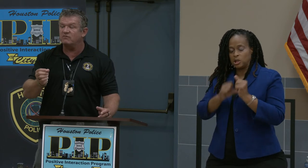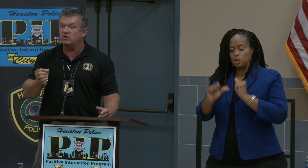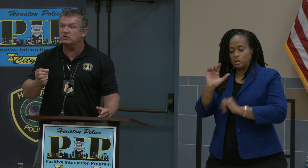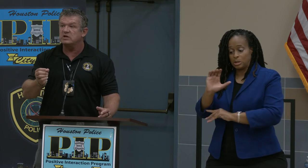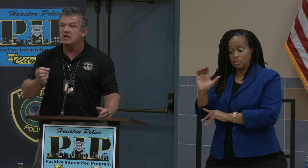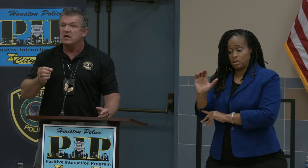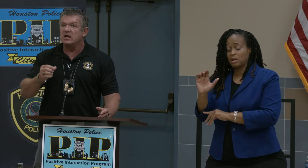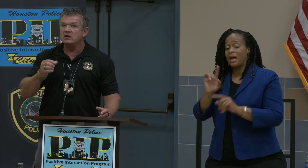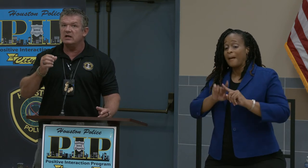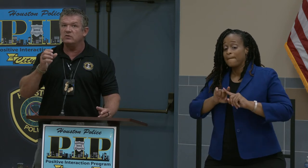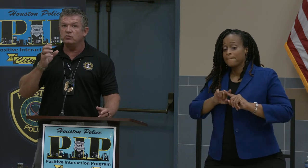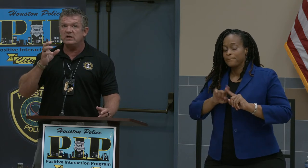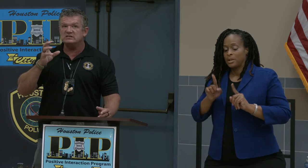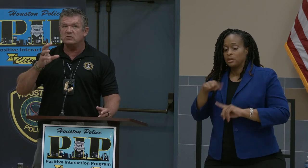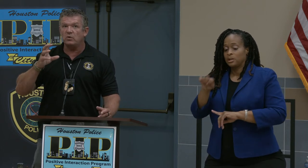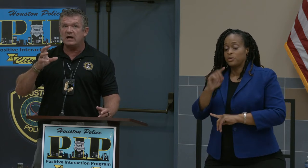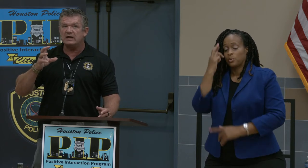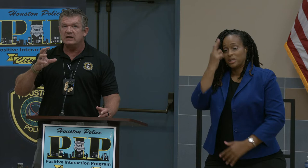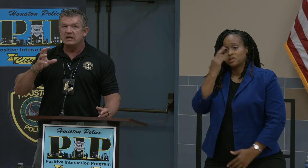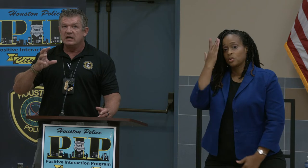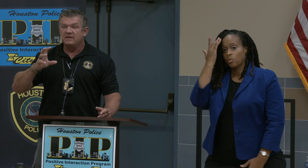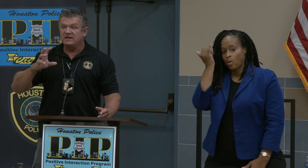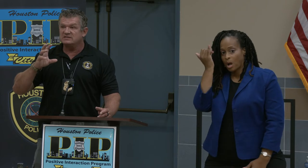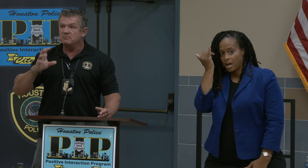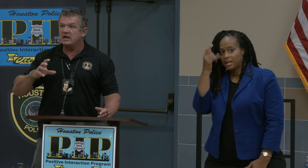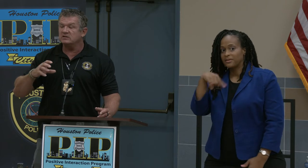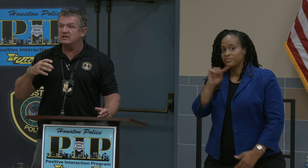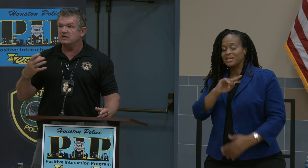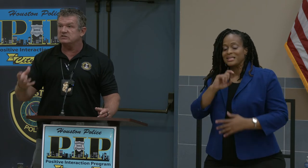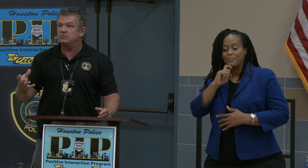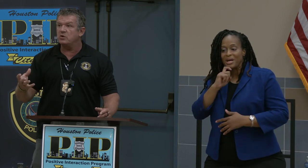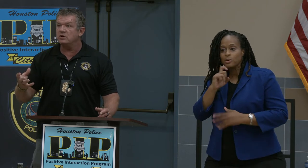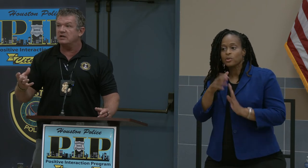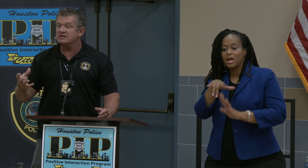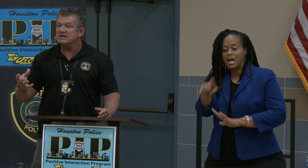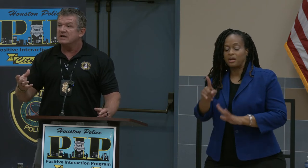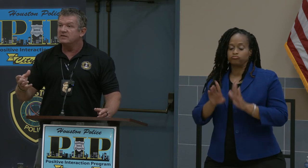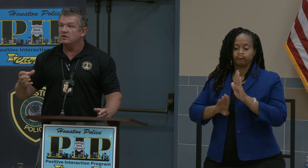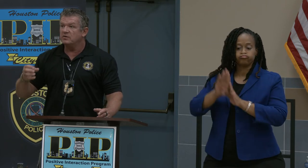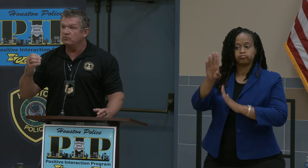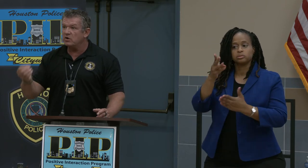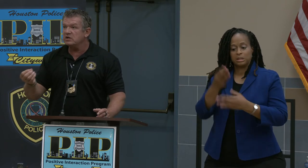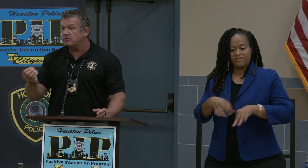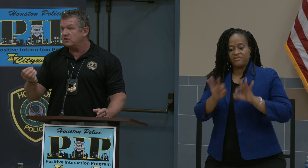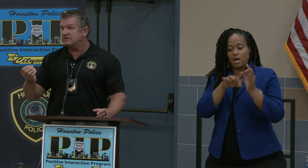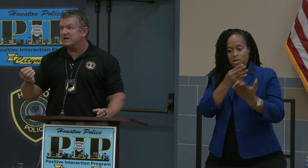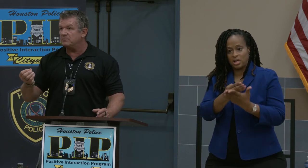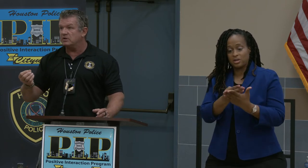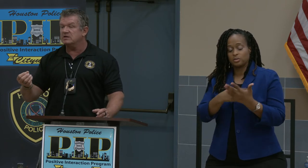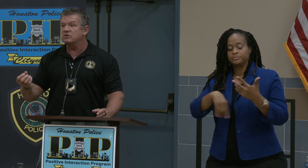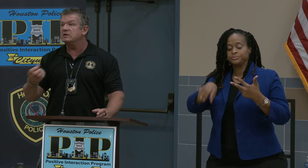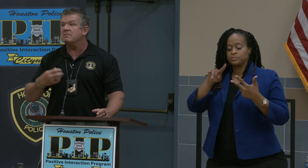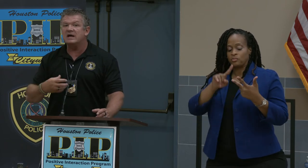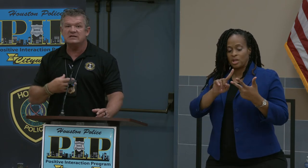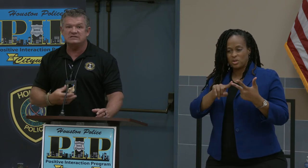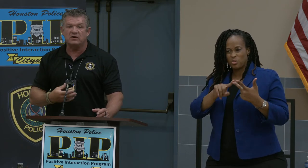converters. And the reason why these metals have exploded is the rhodium is only mined in South